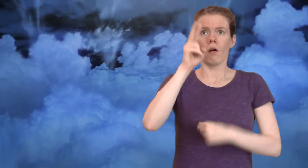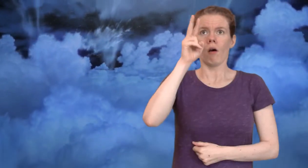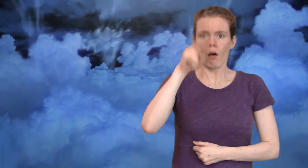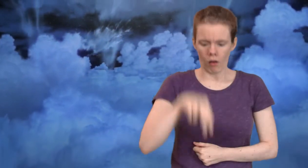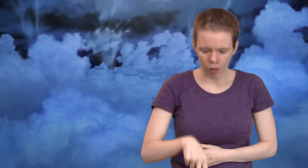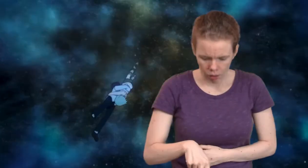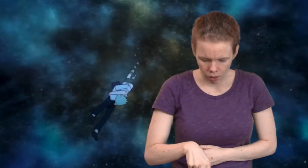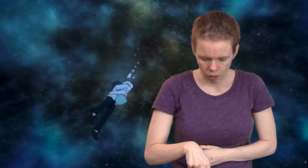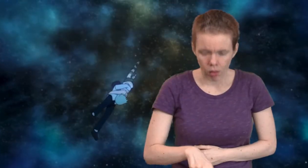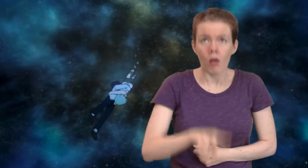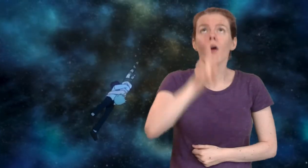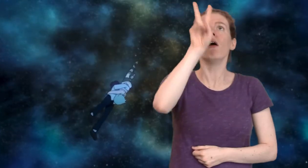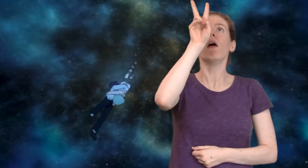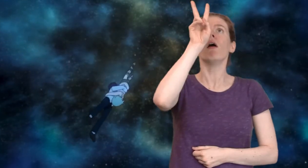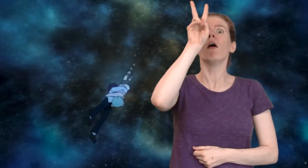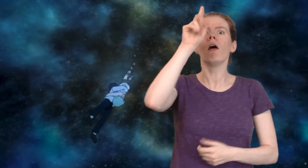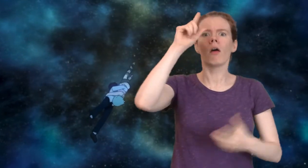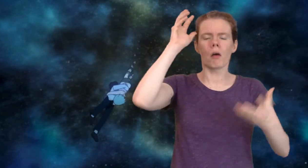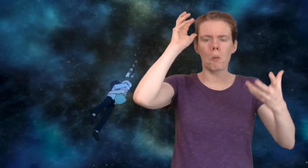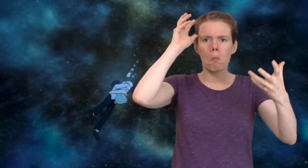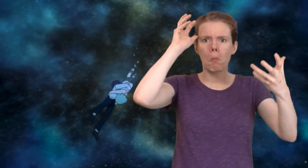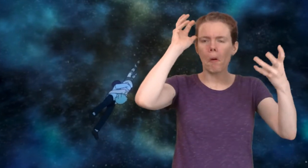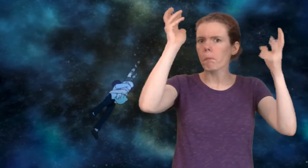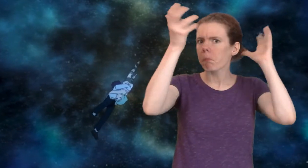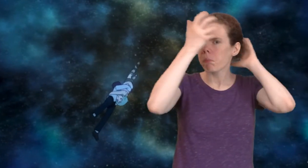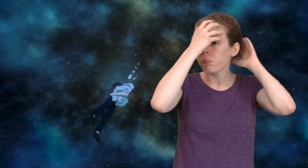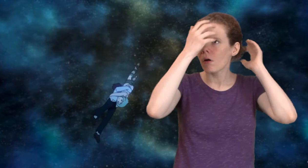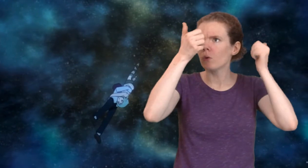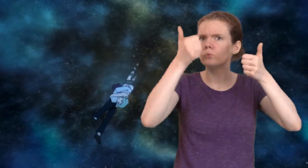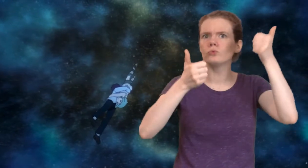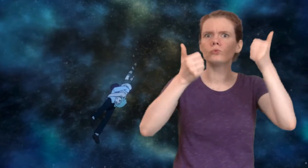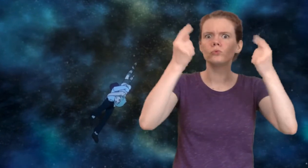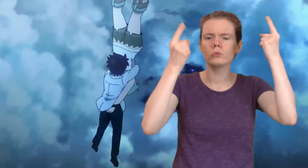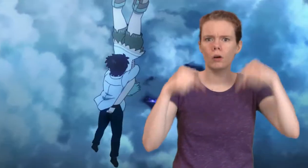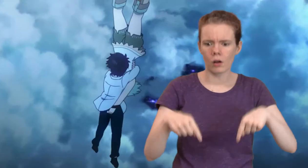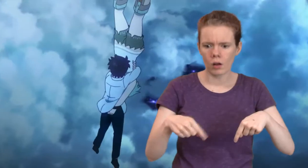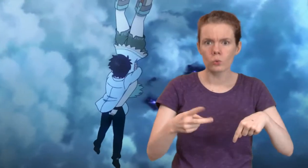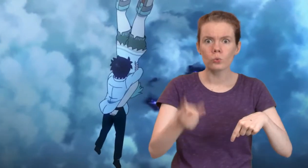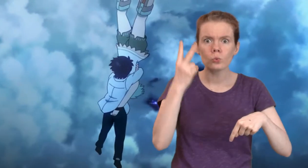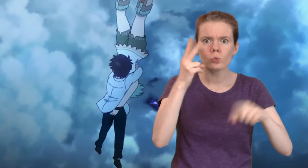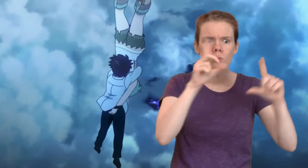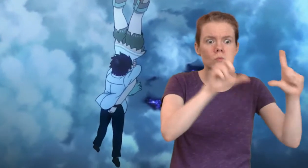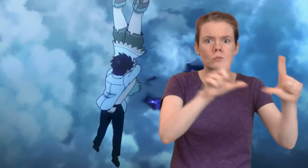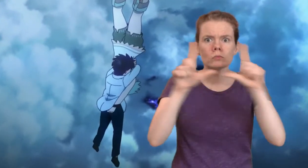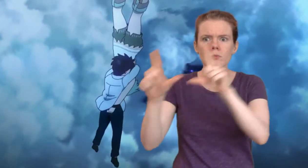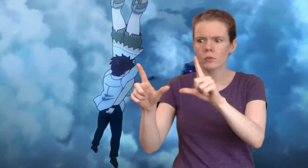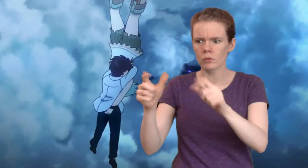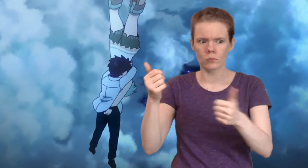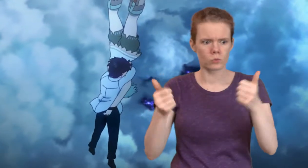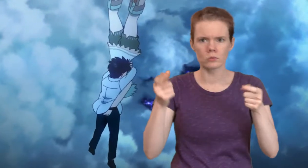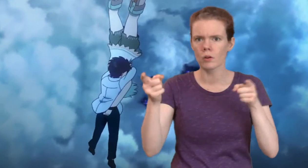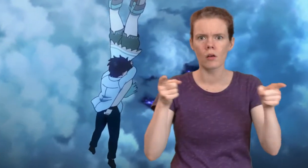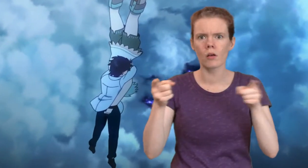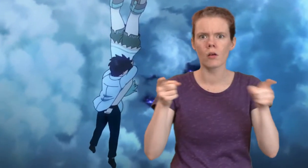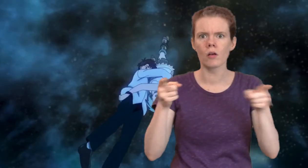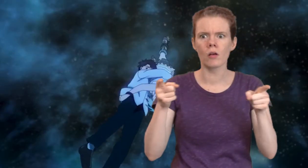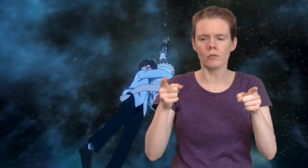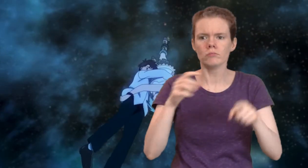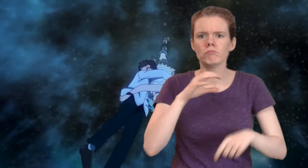Their two worlds are above and below, shifting their perspectives. Which gravity is the "true world"?